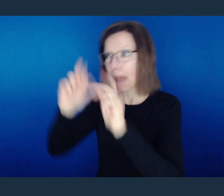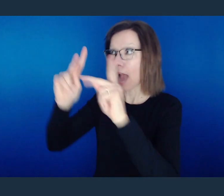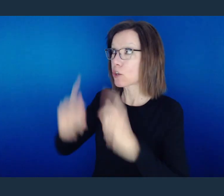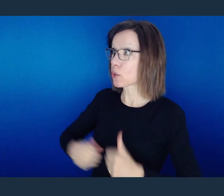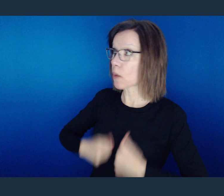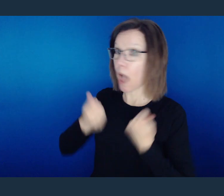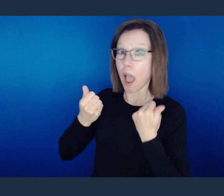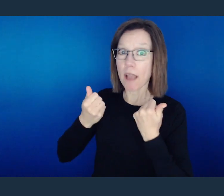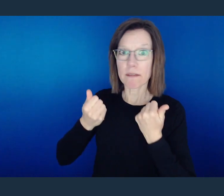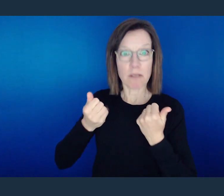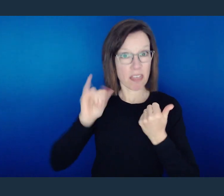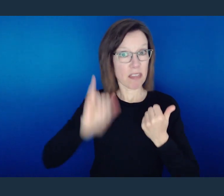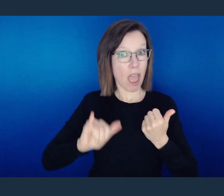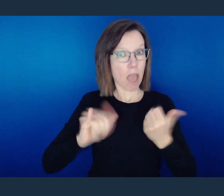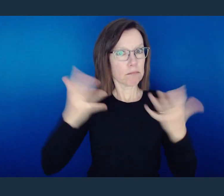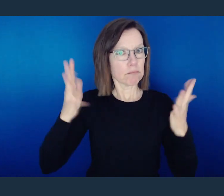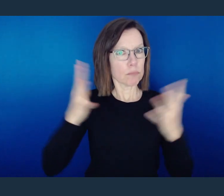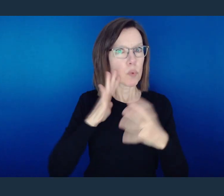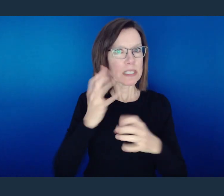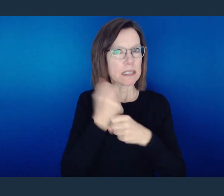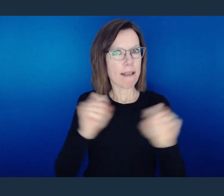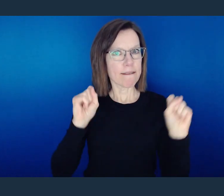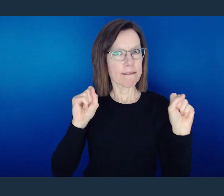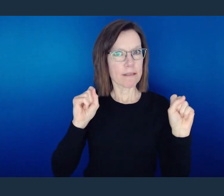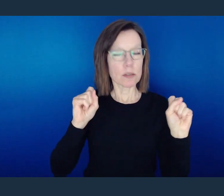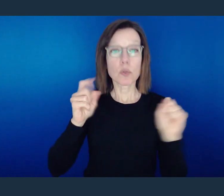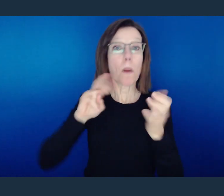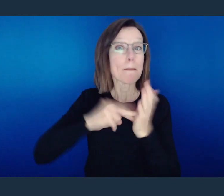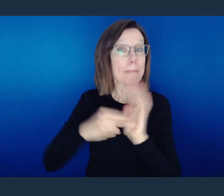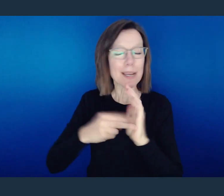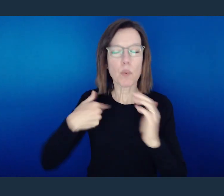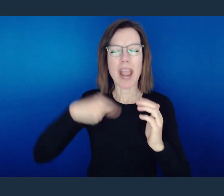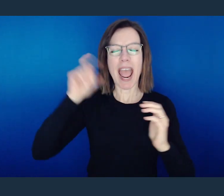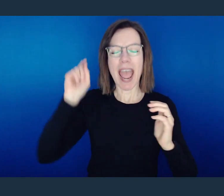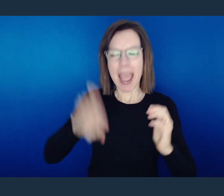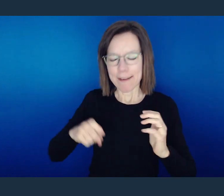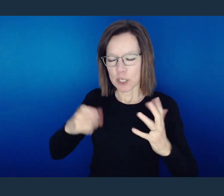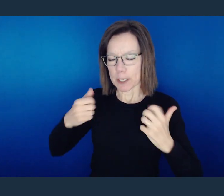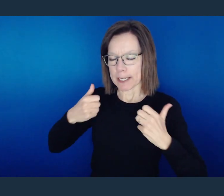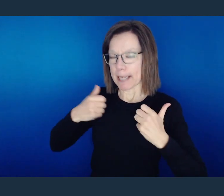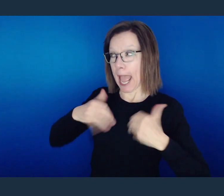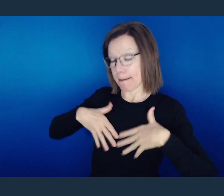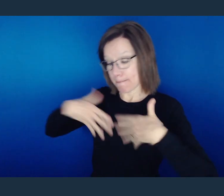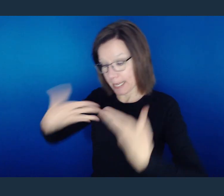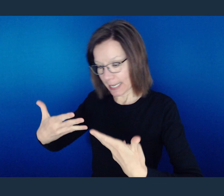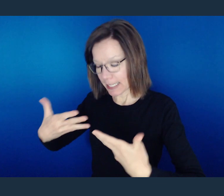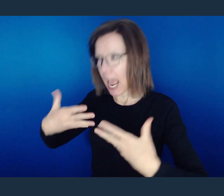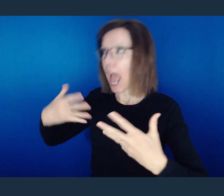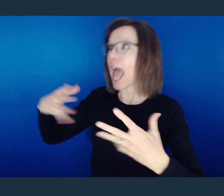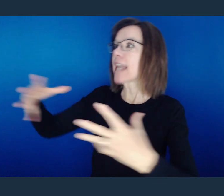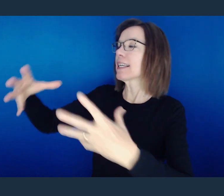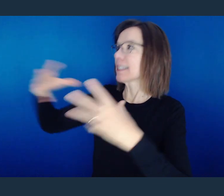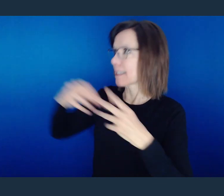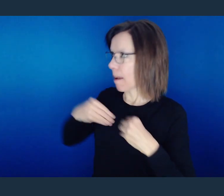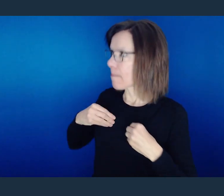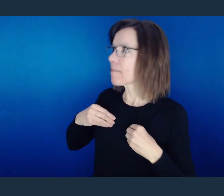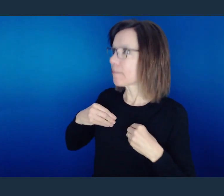It's an acceptance of salvation and a submission to the Lord, tied into one package.